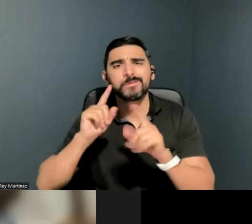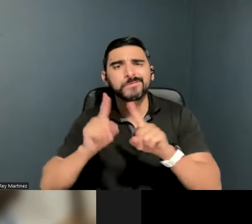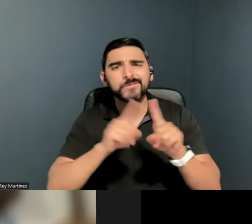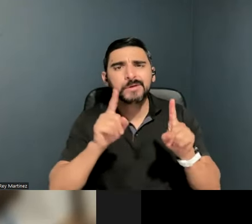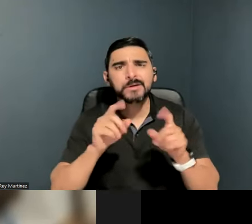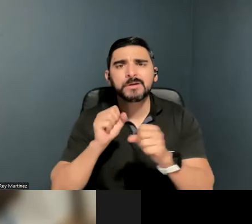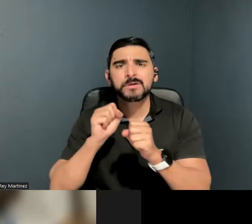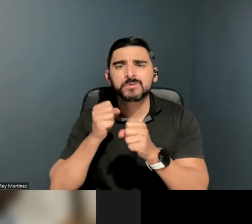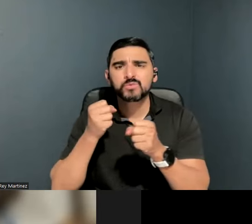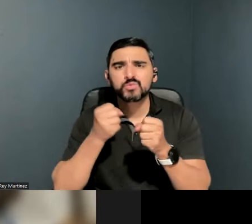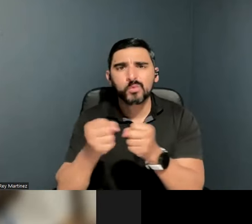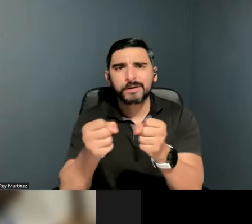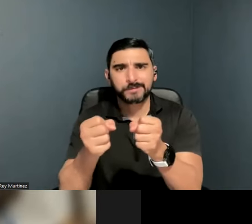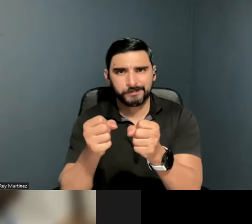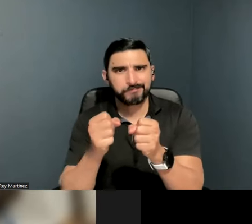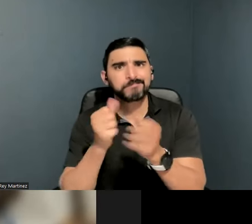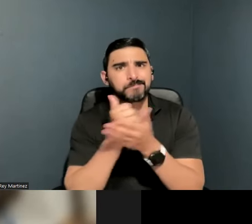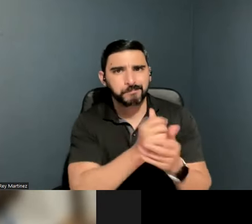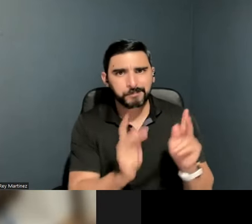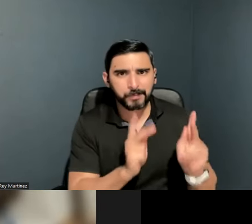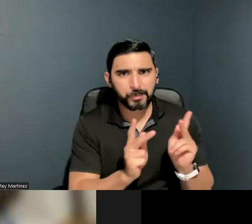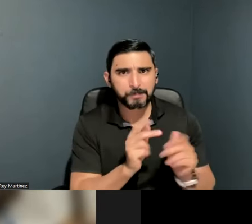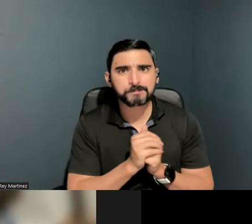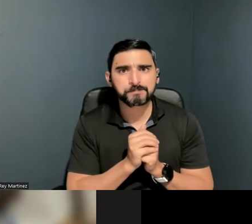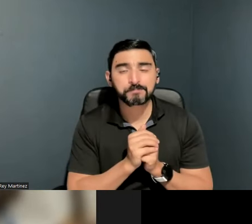Jeff, thanks so much for being here and sharing your insights and experience with